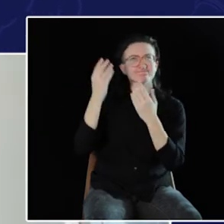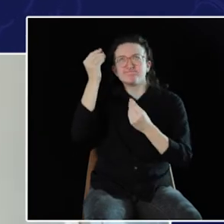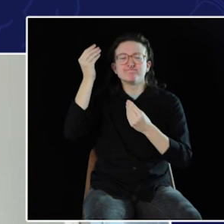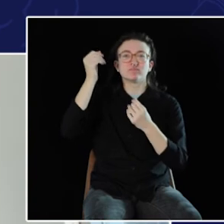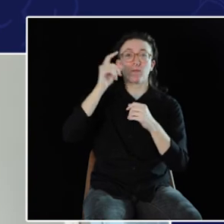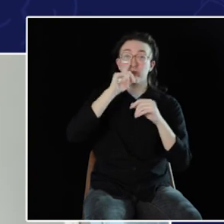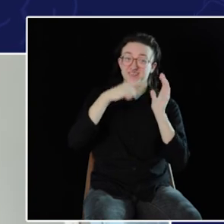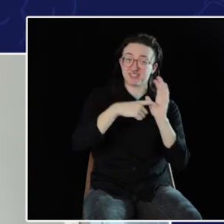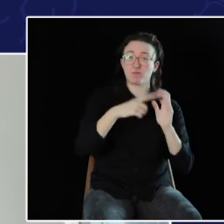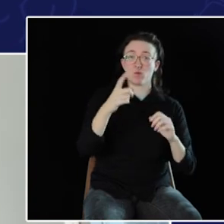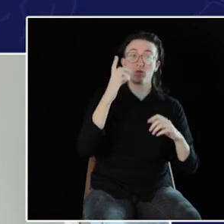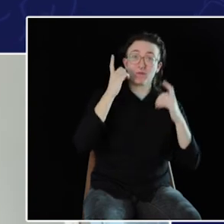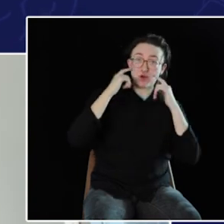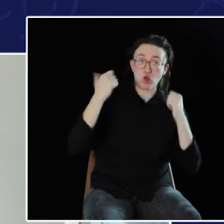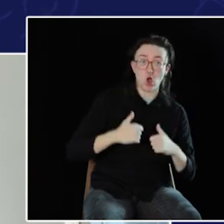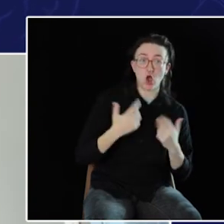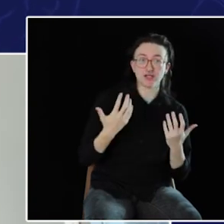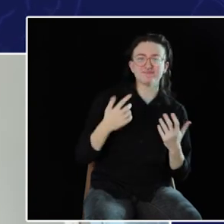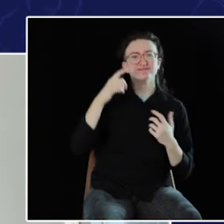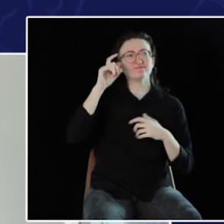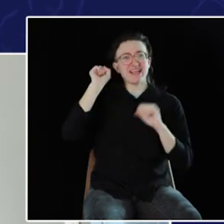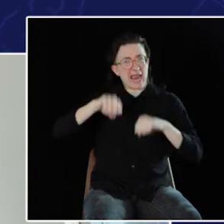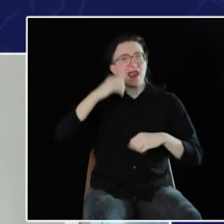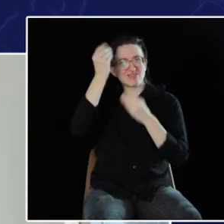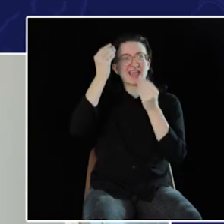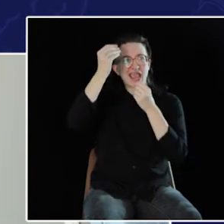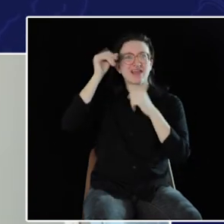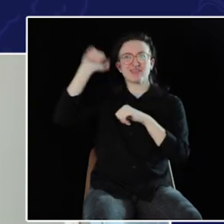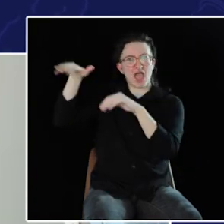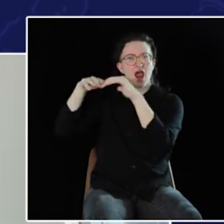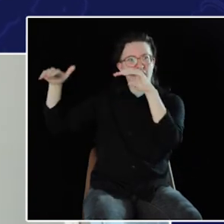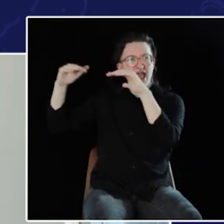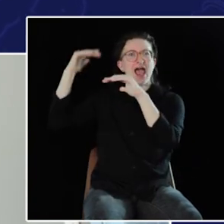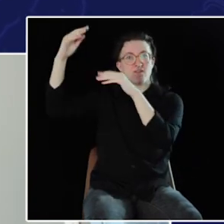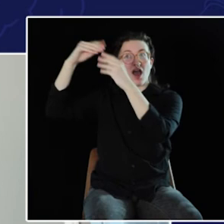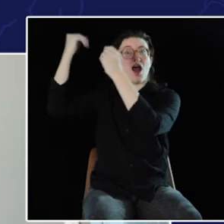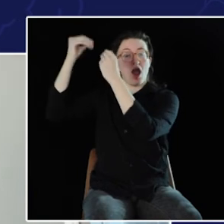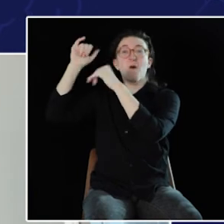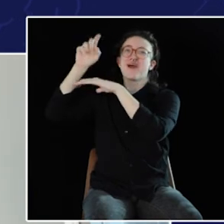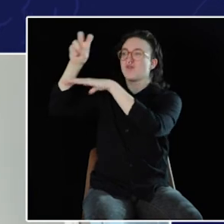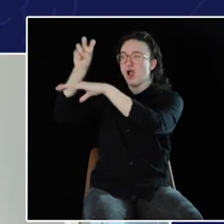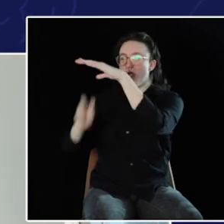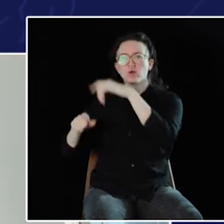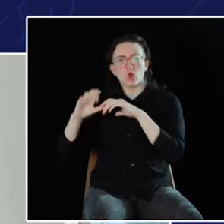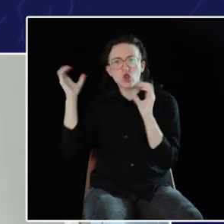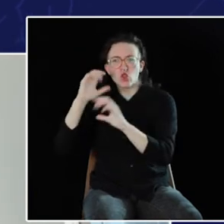Whereas hear -- people with... hearing loss have to think at that high level, jump back in the weeds, get the information, think